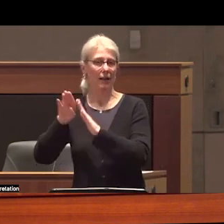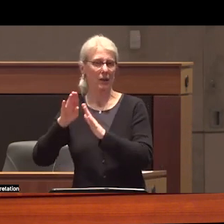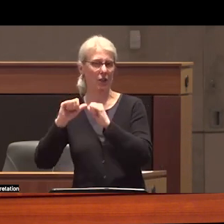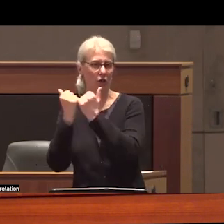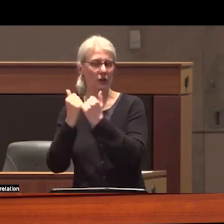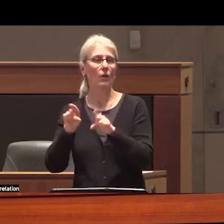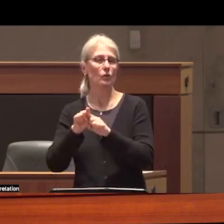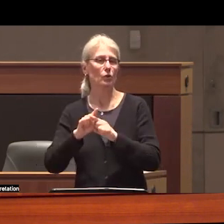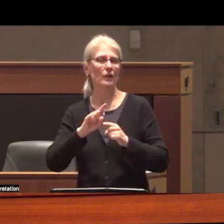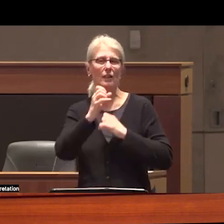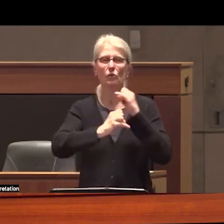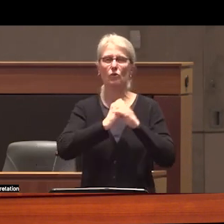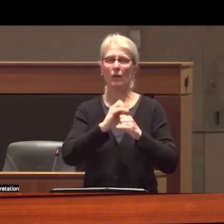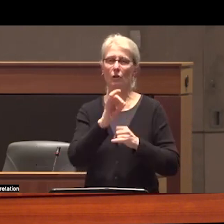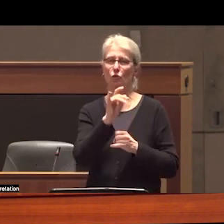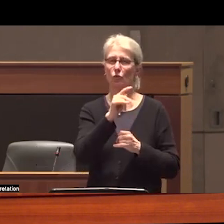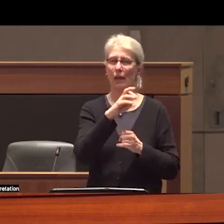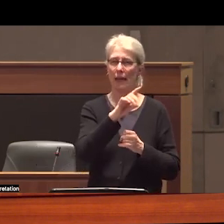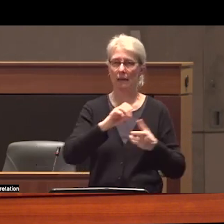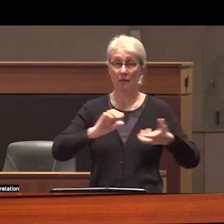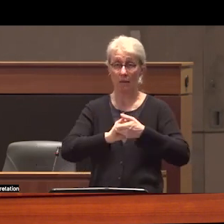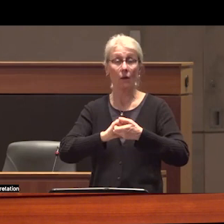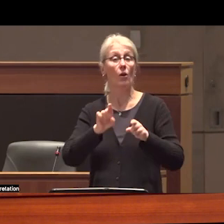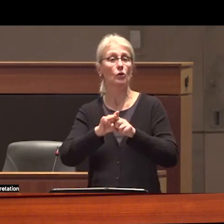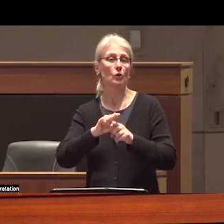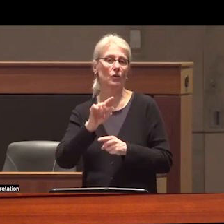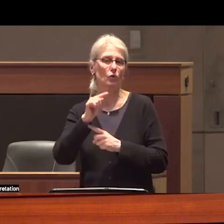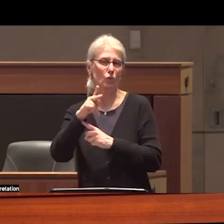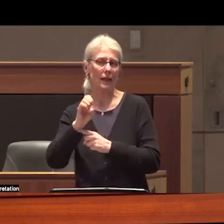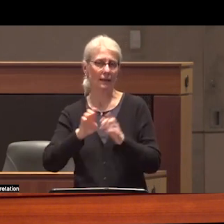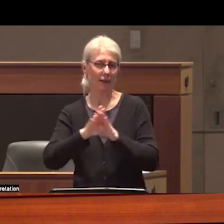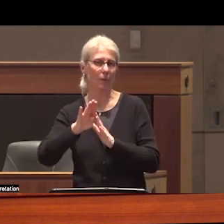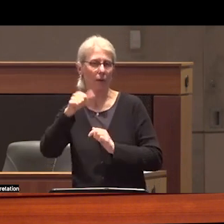and international trade into the department of Foreign Affairs trade and development it subsumed